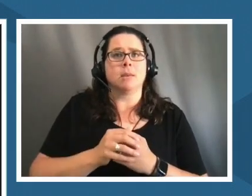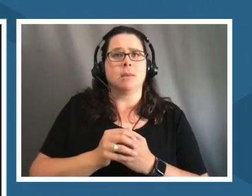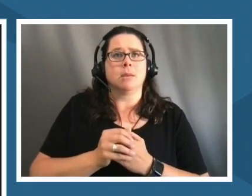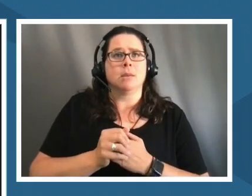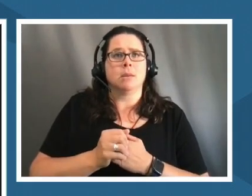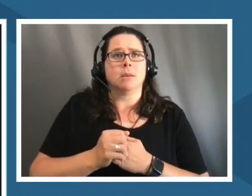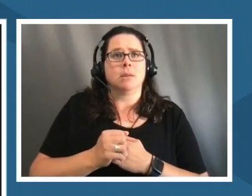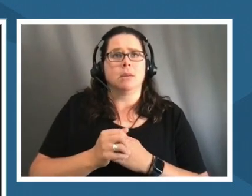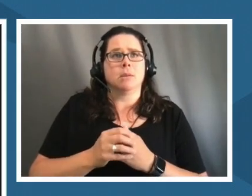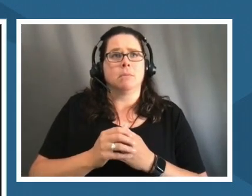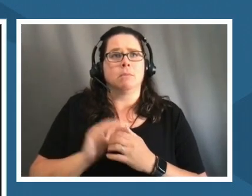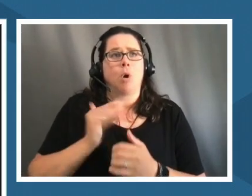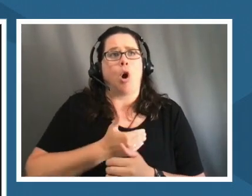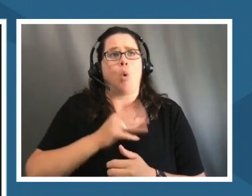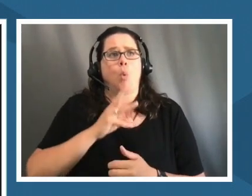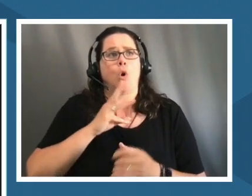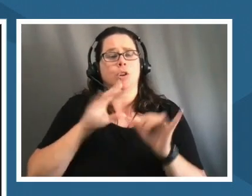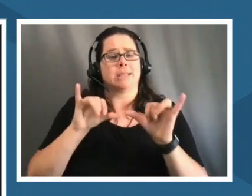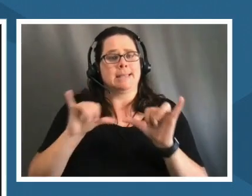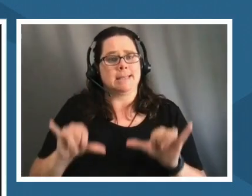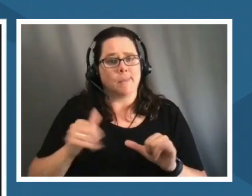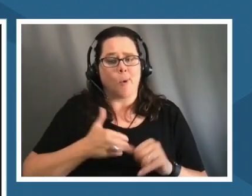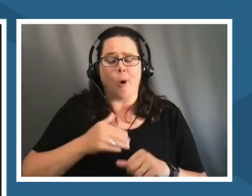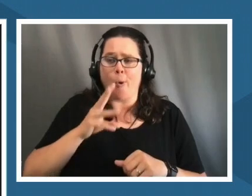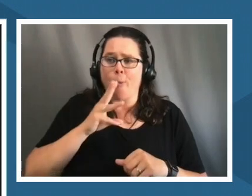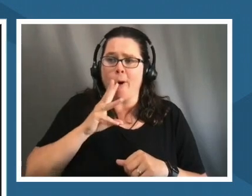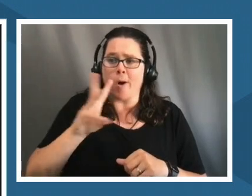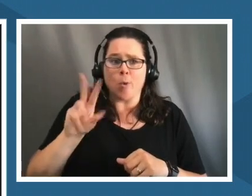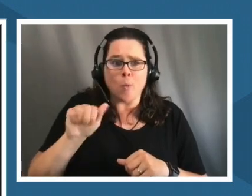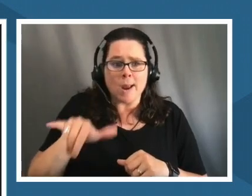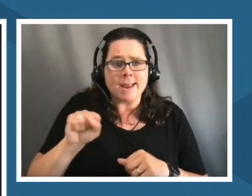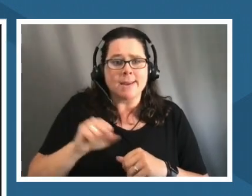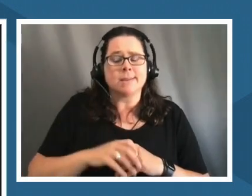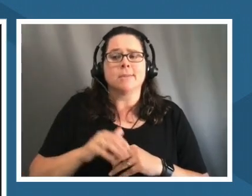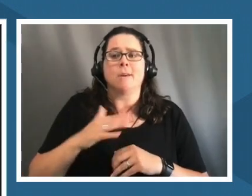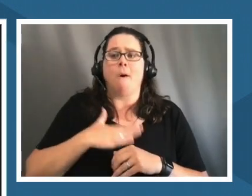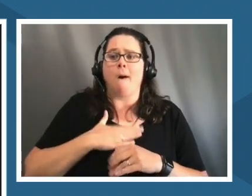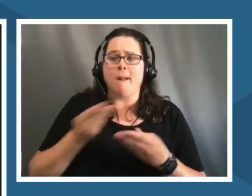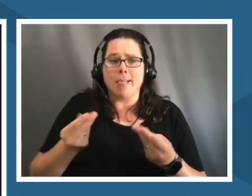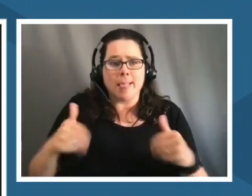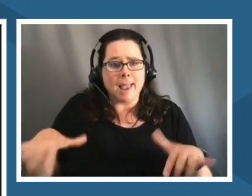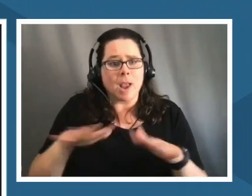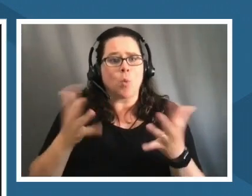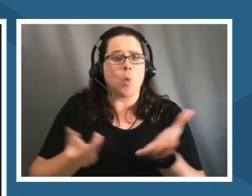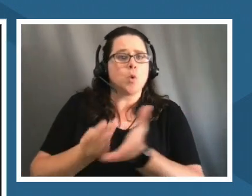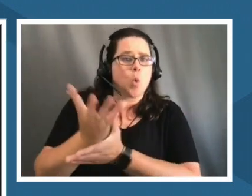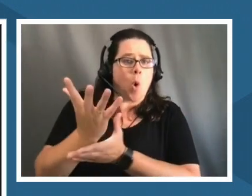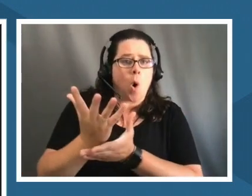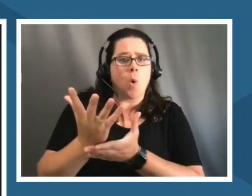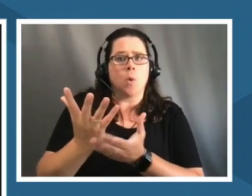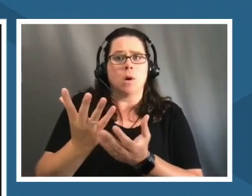our water systems and our waterways and our land and and what we grow on and put